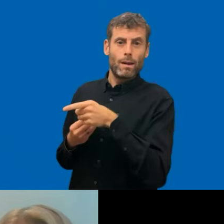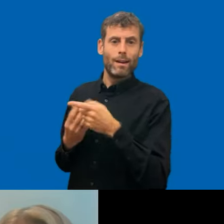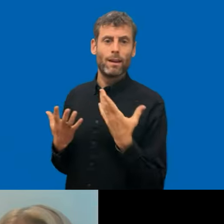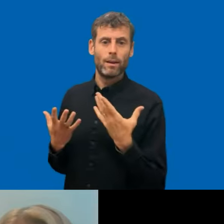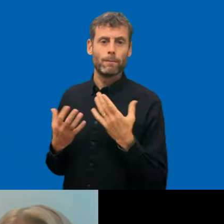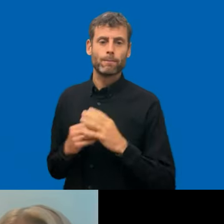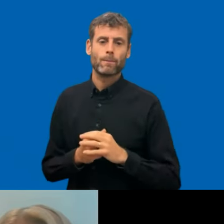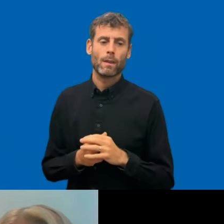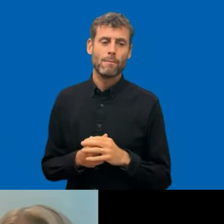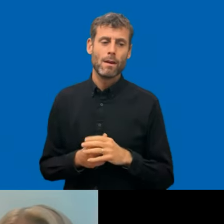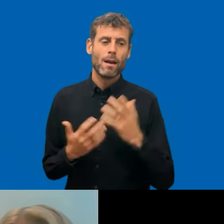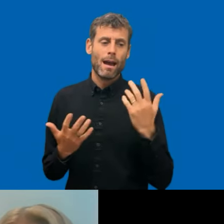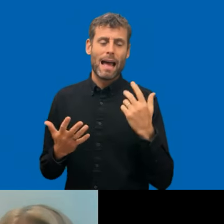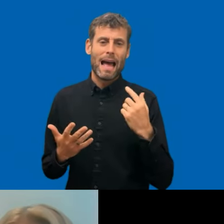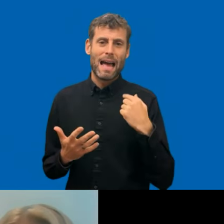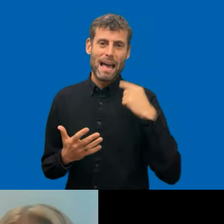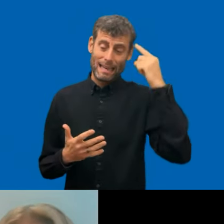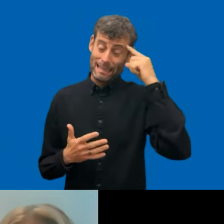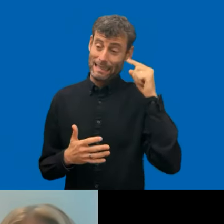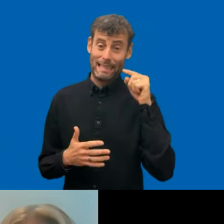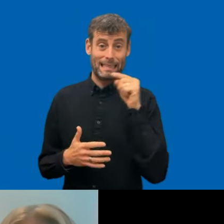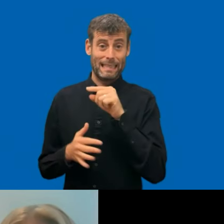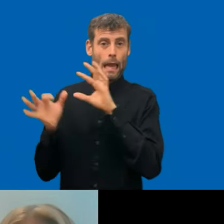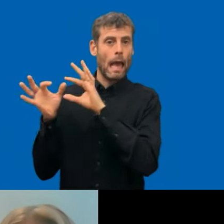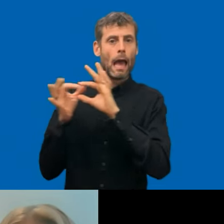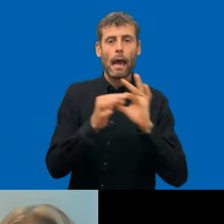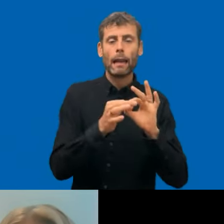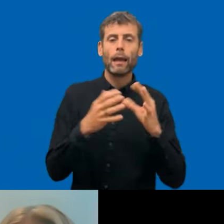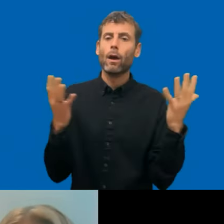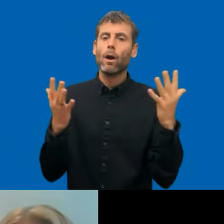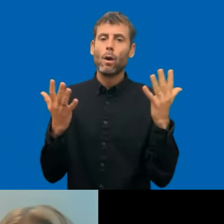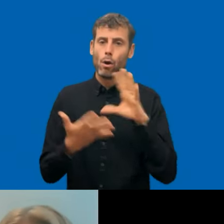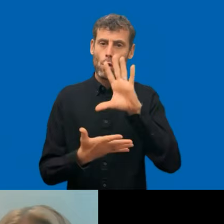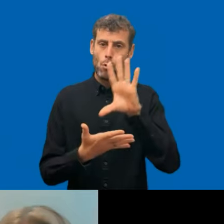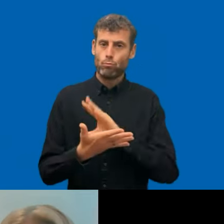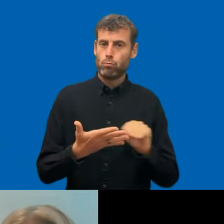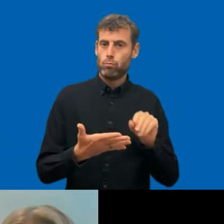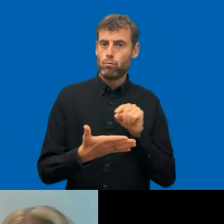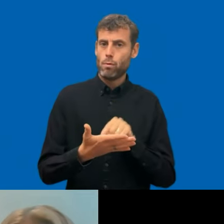we also talked about the monitoring reports, the more we can simplify this also from the conscious